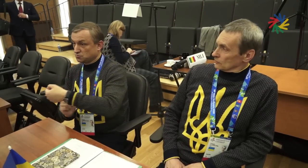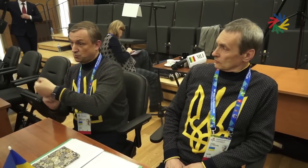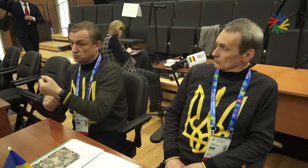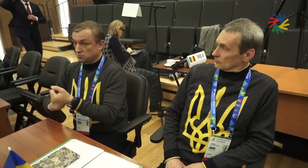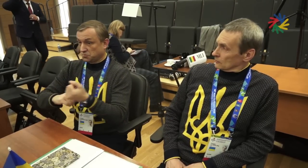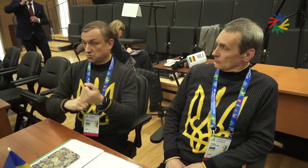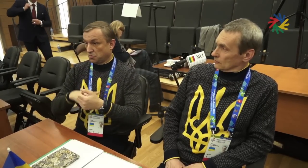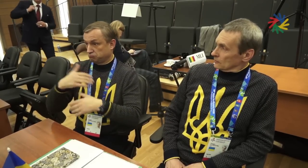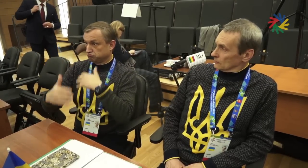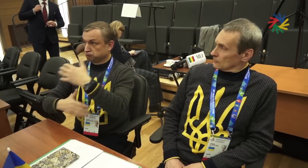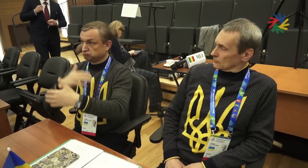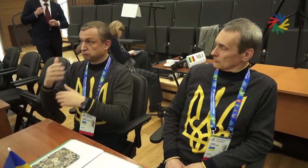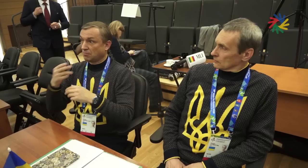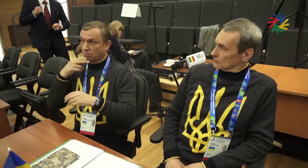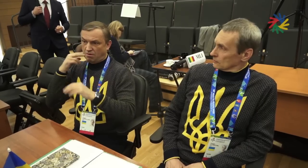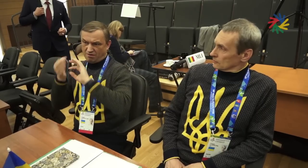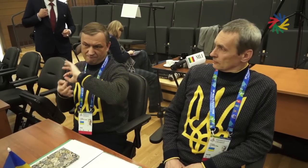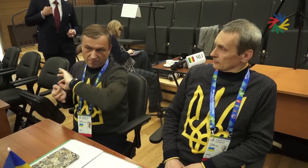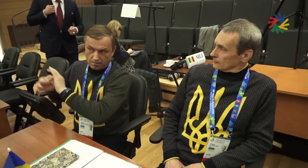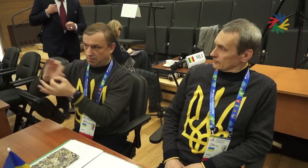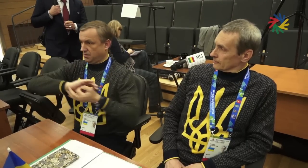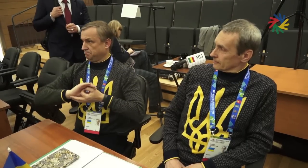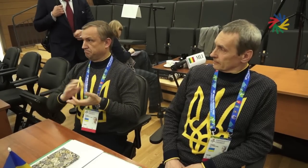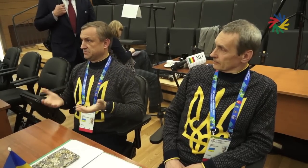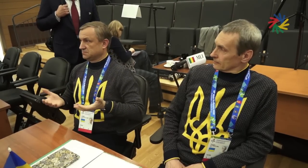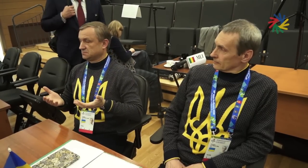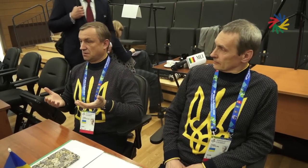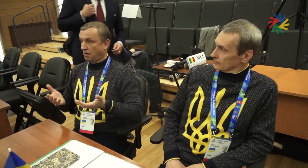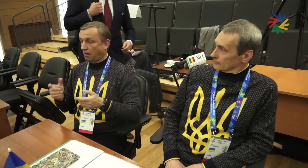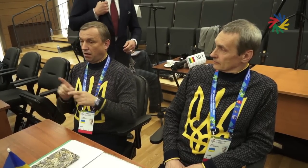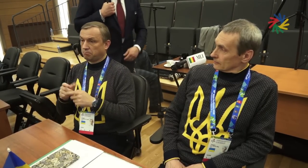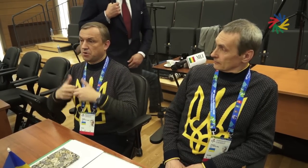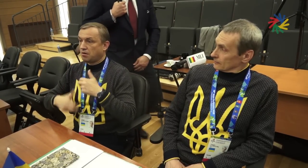Deaflympics. There might be a problem with the